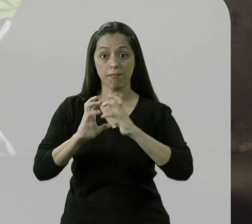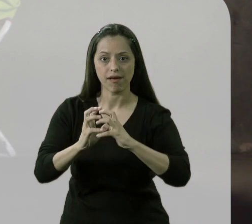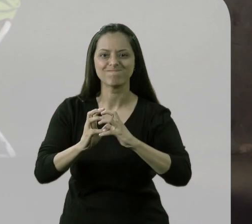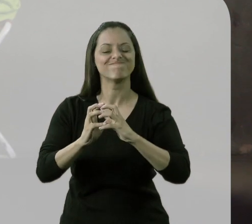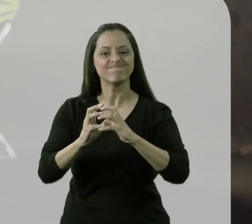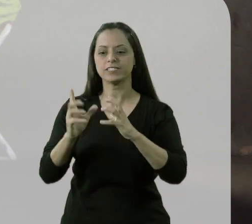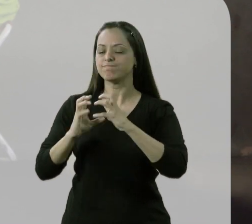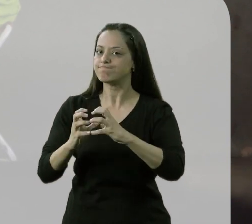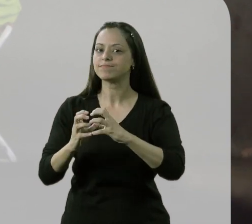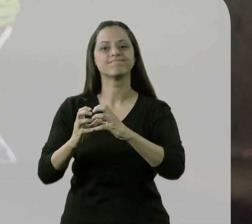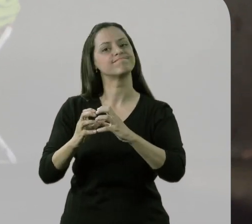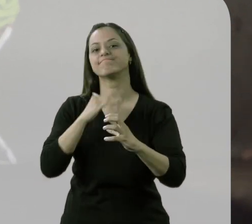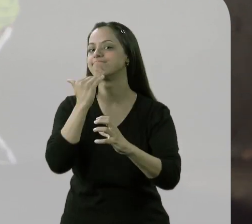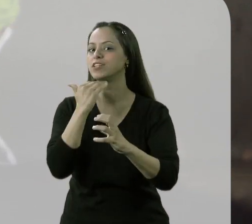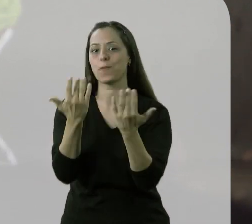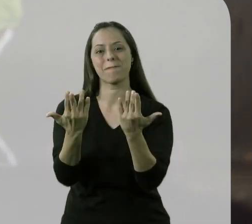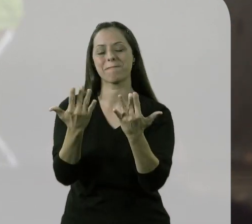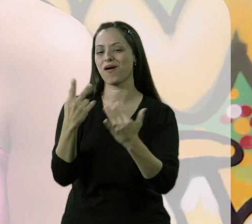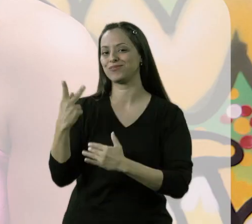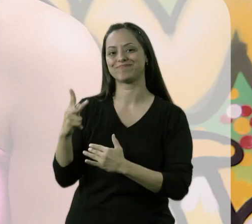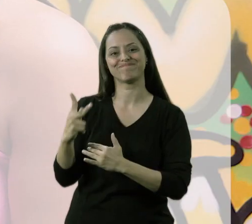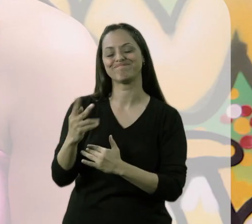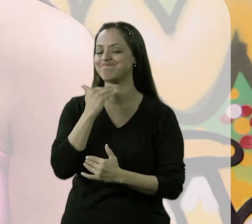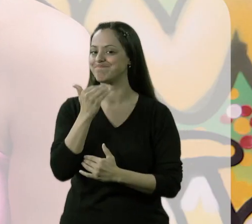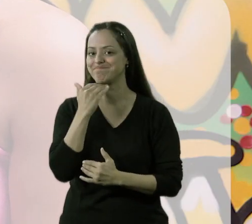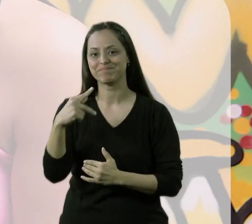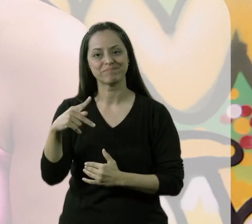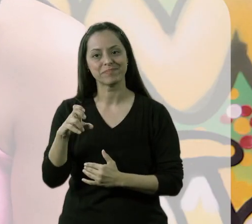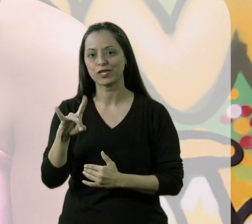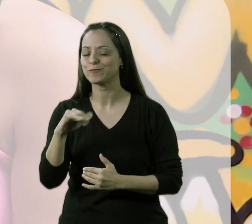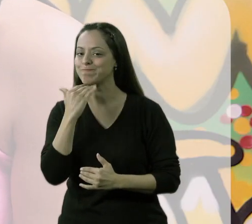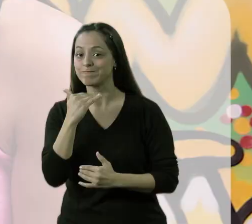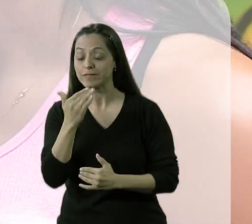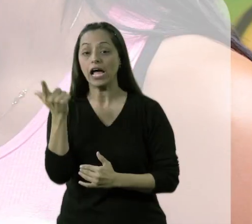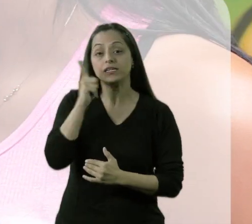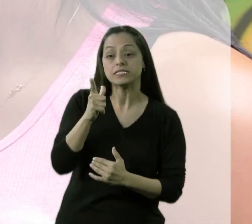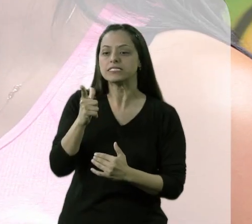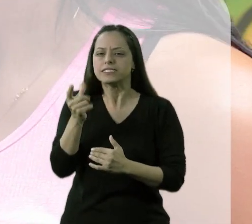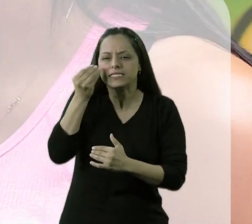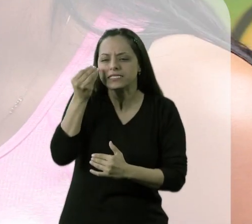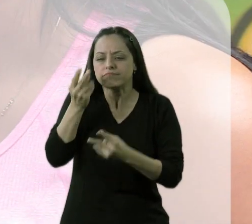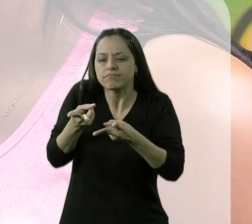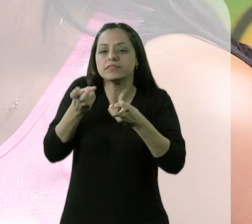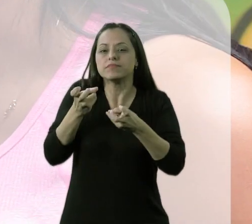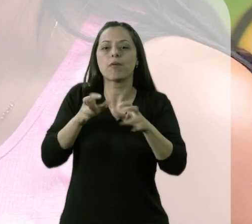We made several attempts with his hands, but he does not have a pattern of movement with his hands, he can't have consistency. Then I thought: what movement can he dominate?